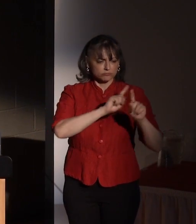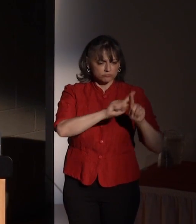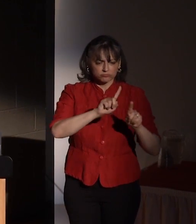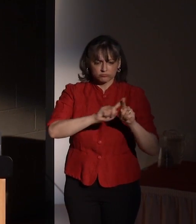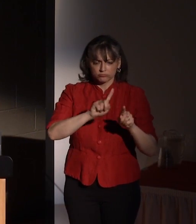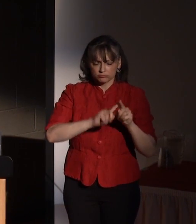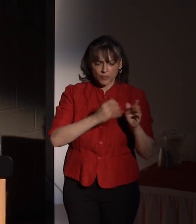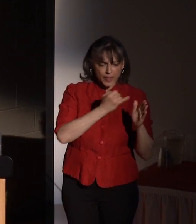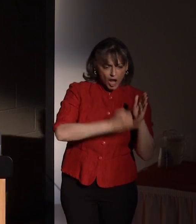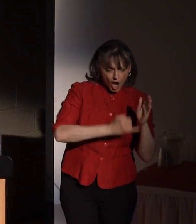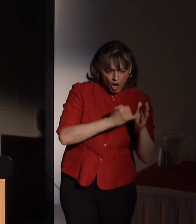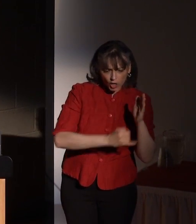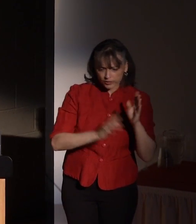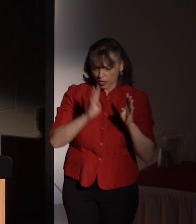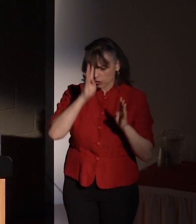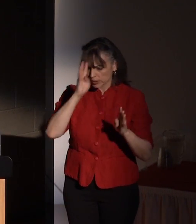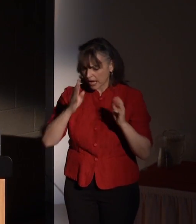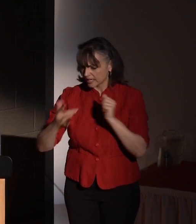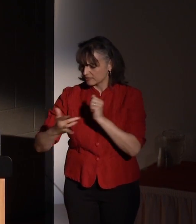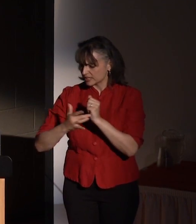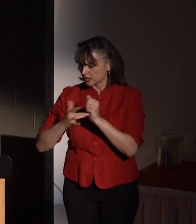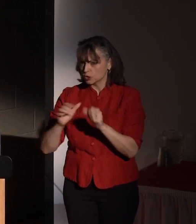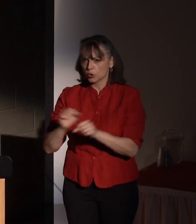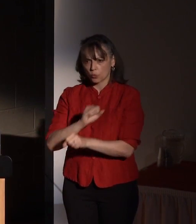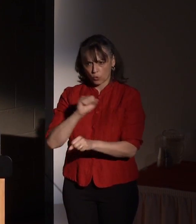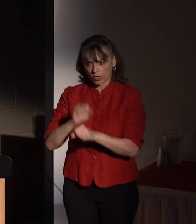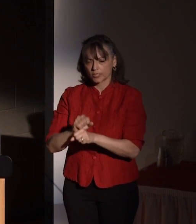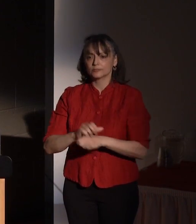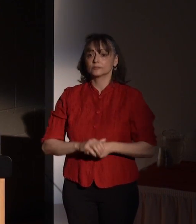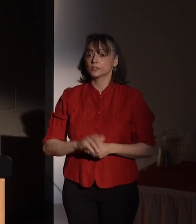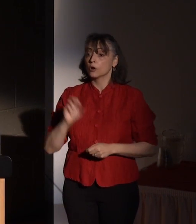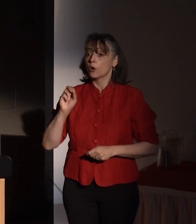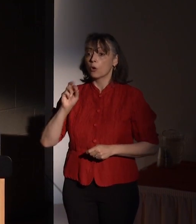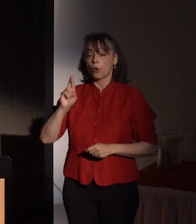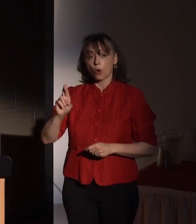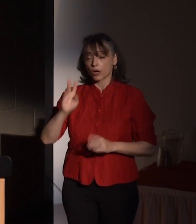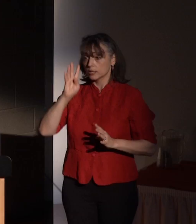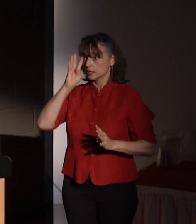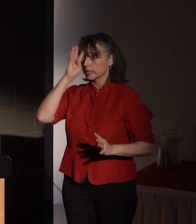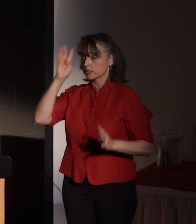creative or technical work, or through innovative intellectual